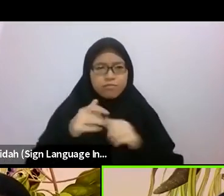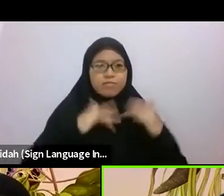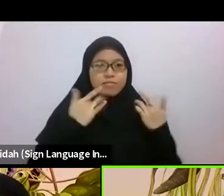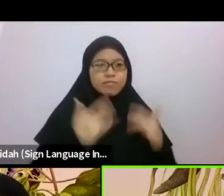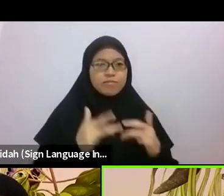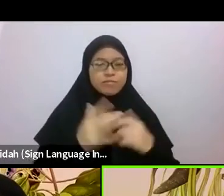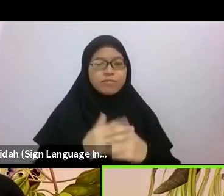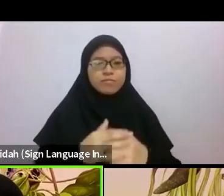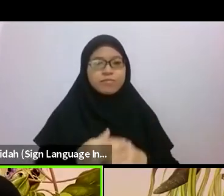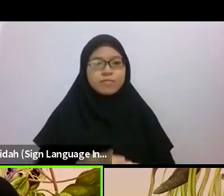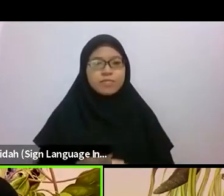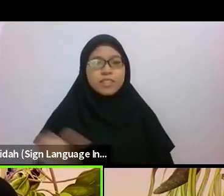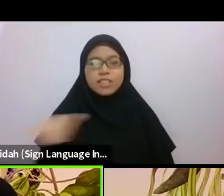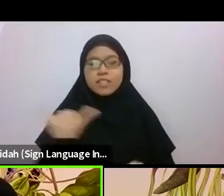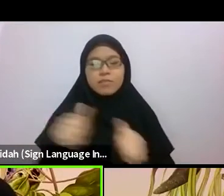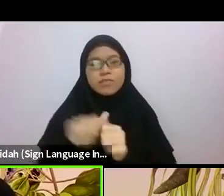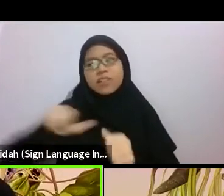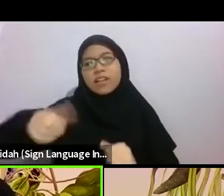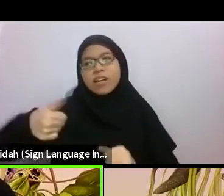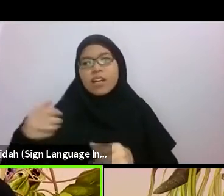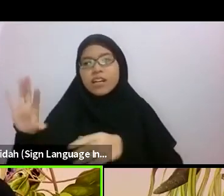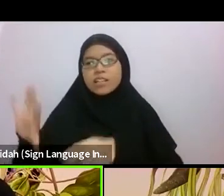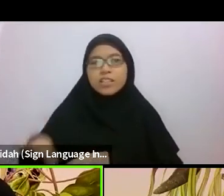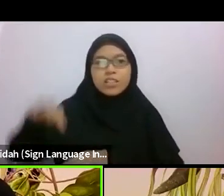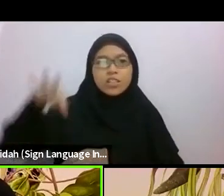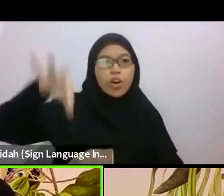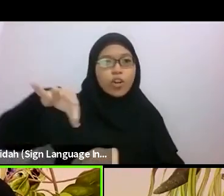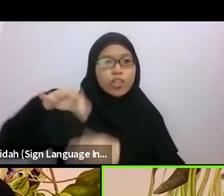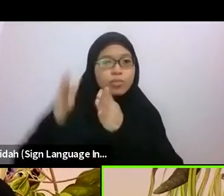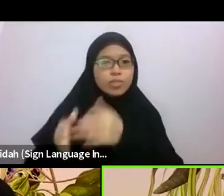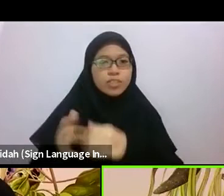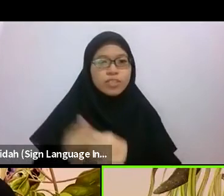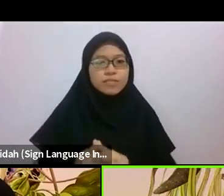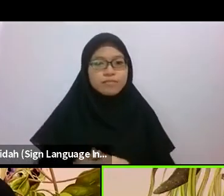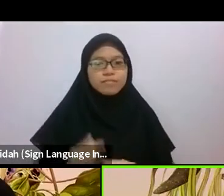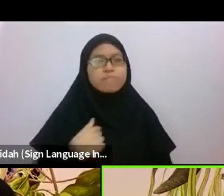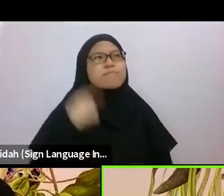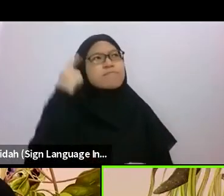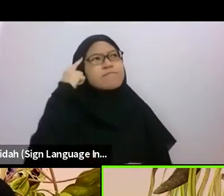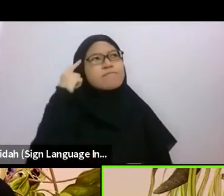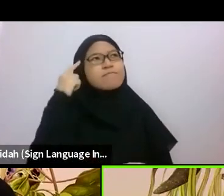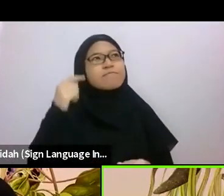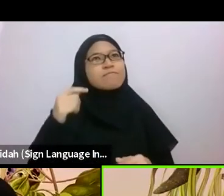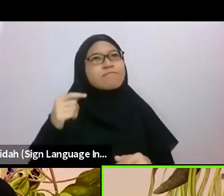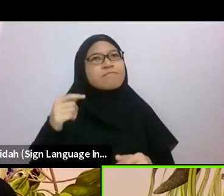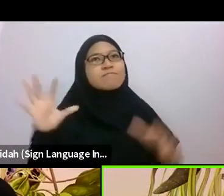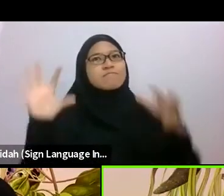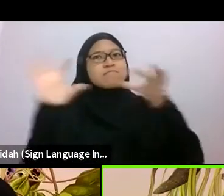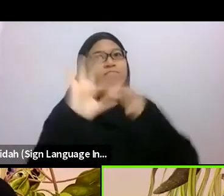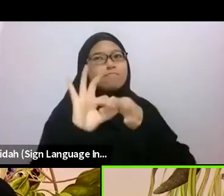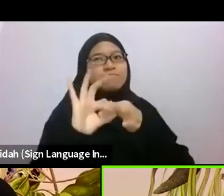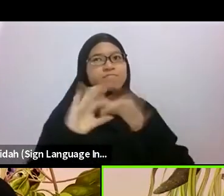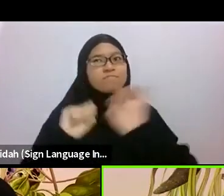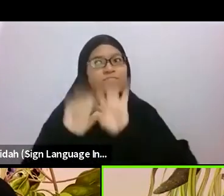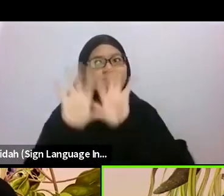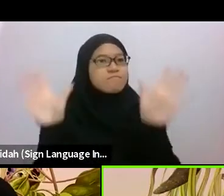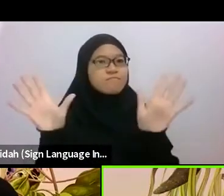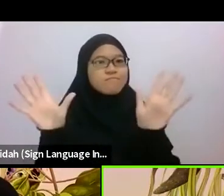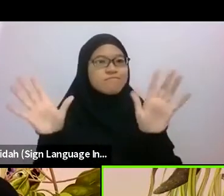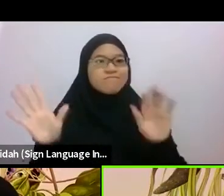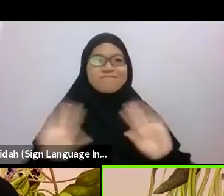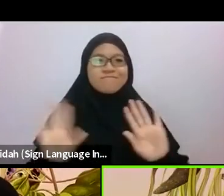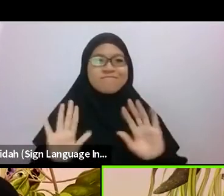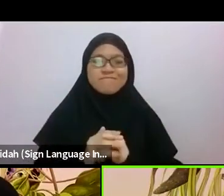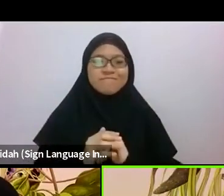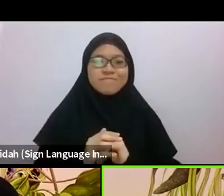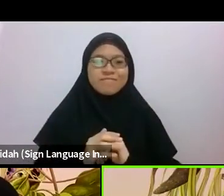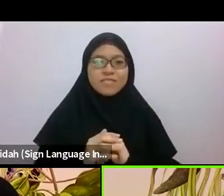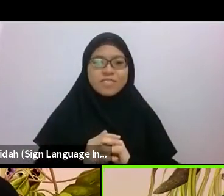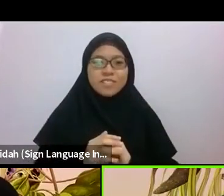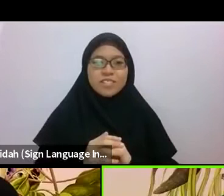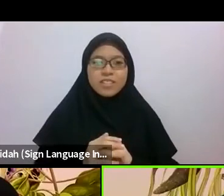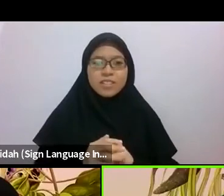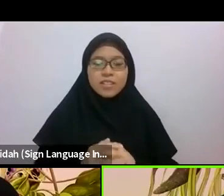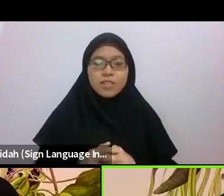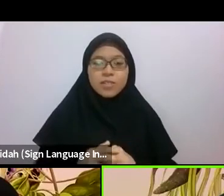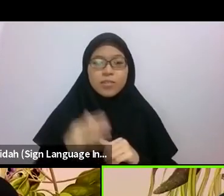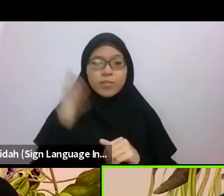I think there is no clear link between ecofeminism and memory, meaning that I feel that memory itself is not ecofeminist.